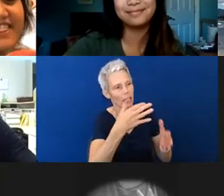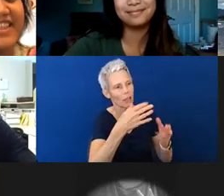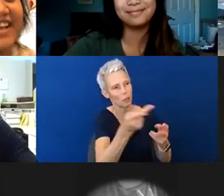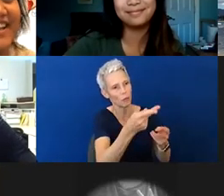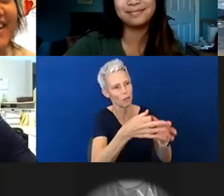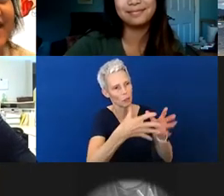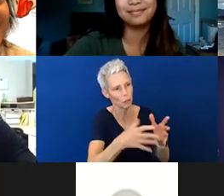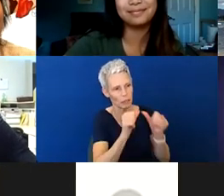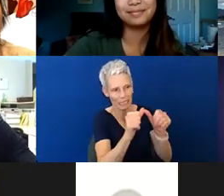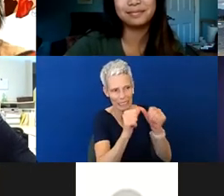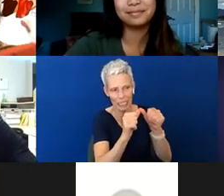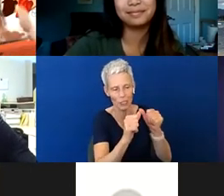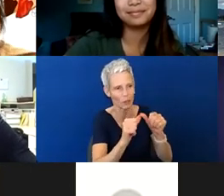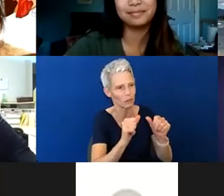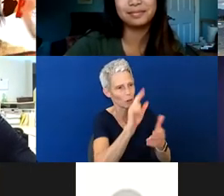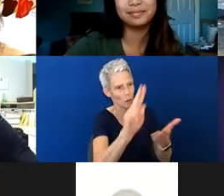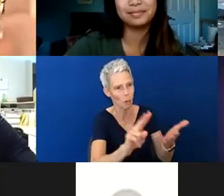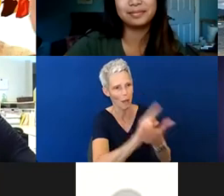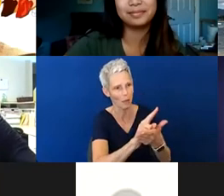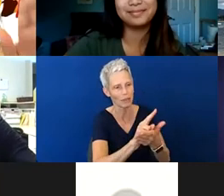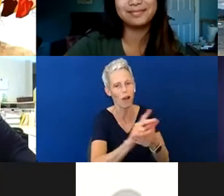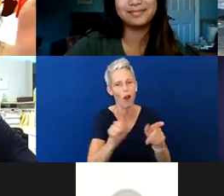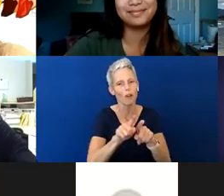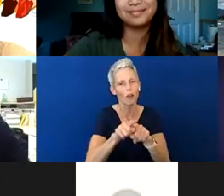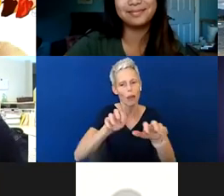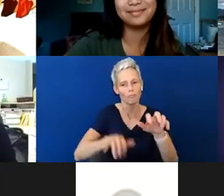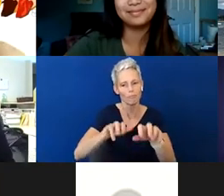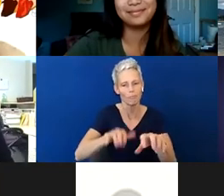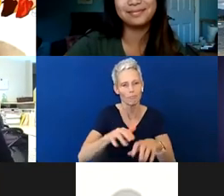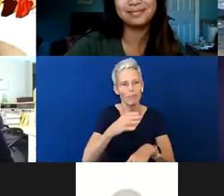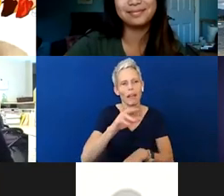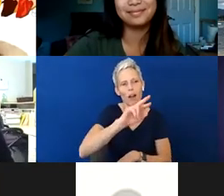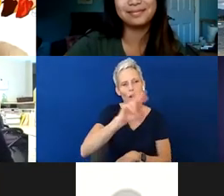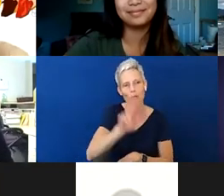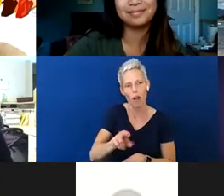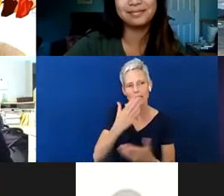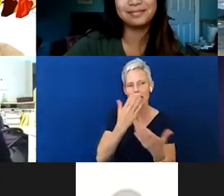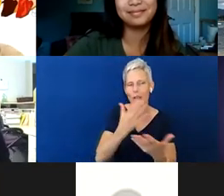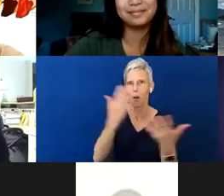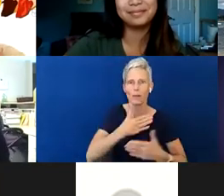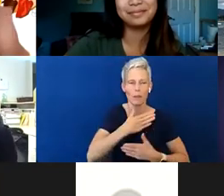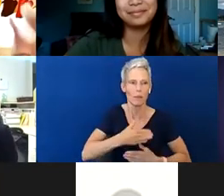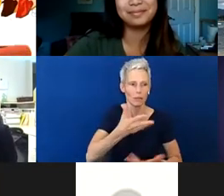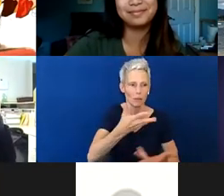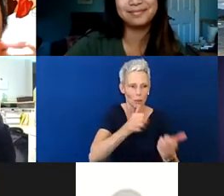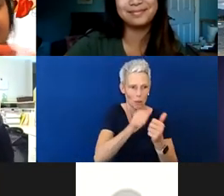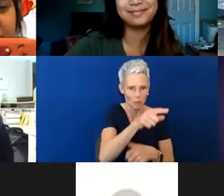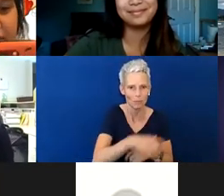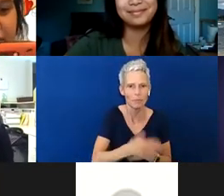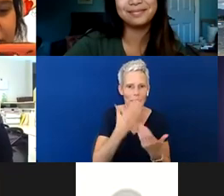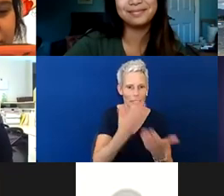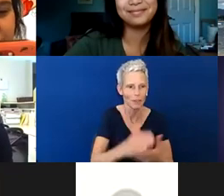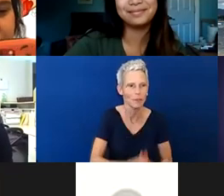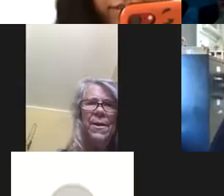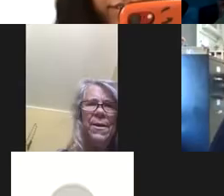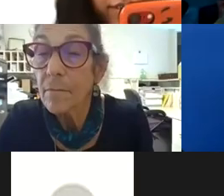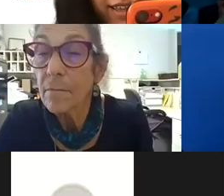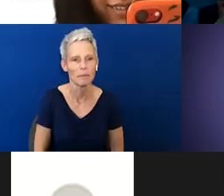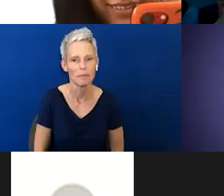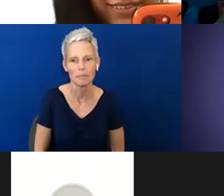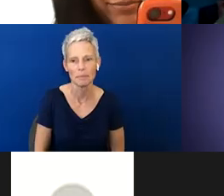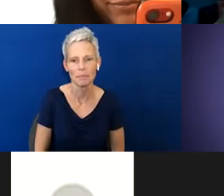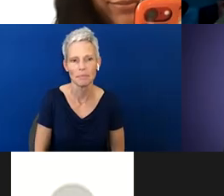the full time and our captionist. So and Roz, thank you. Always a pleasure.